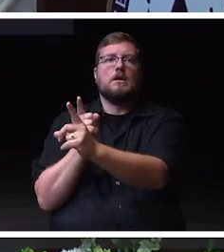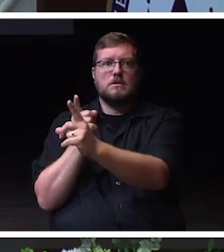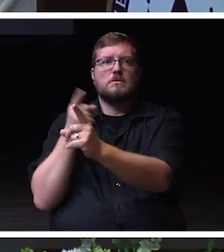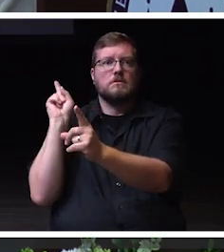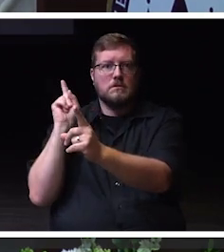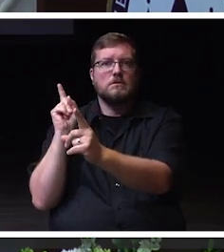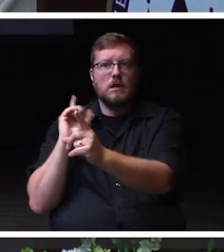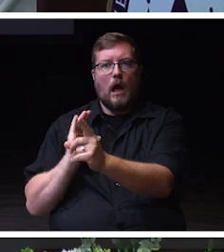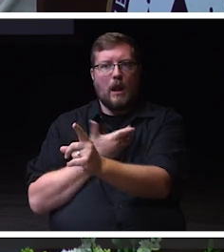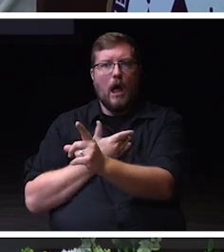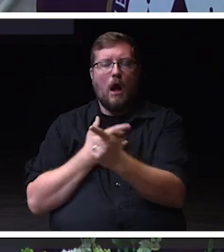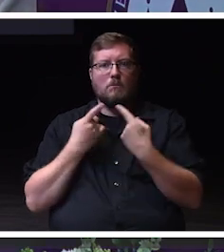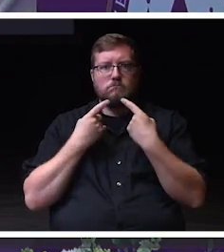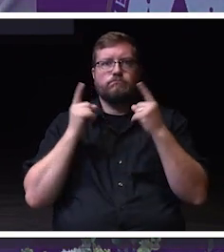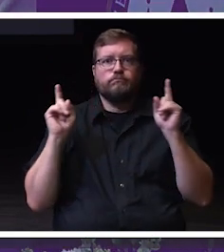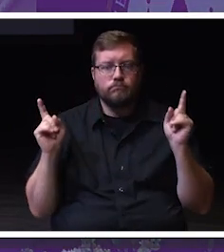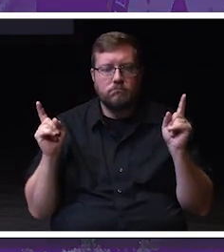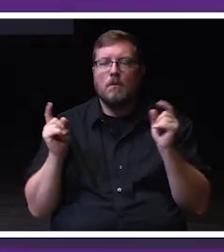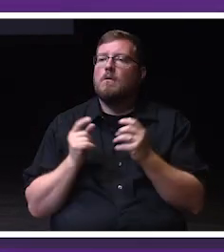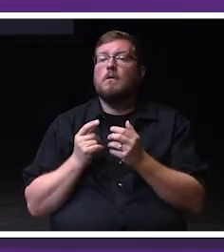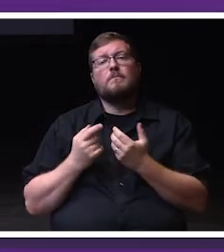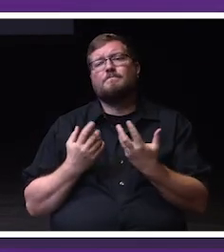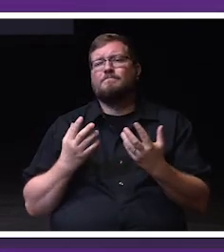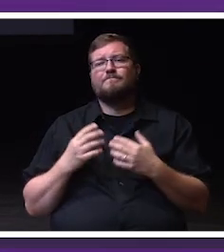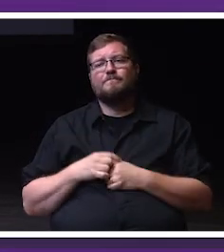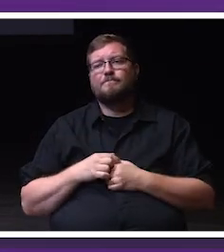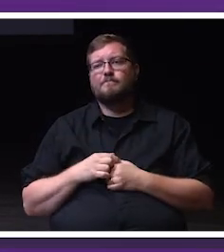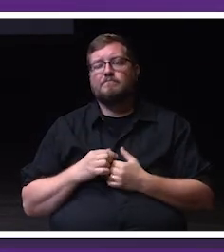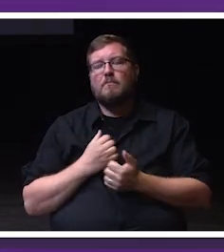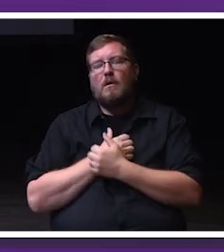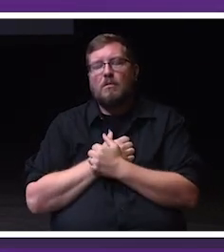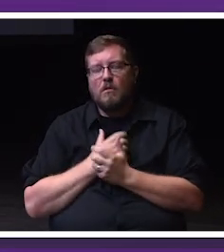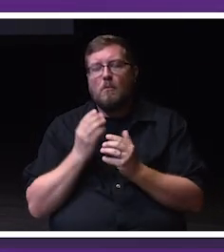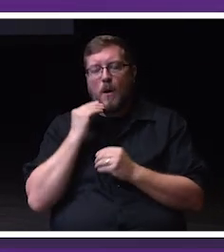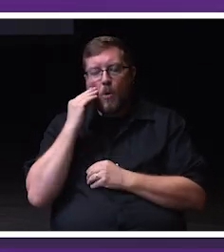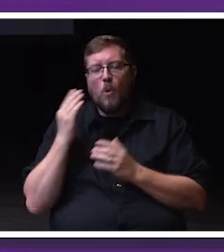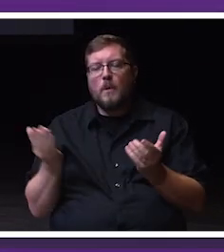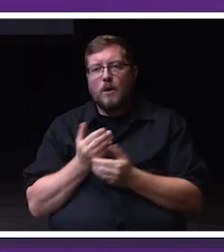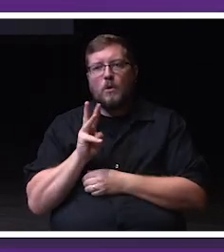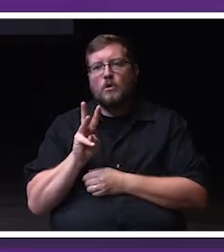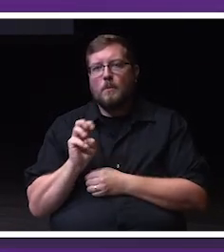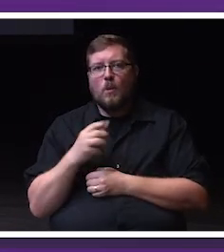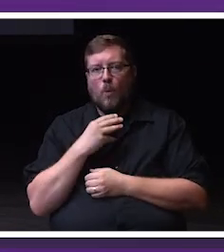I love my home here at UW- Whitewater, and I love the fact that we have started